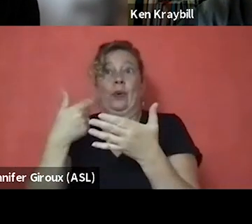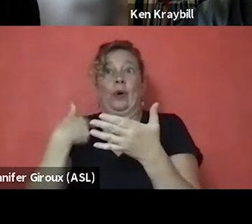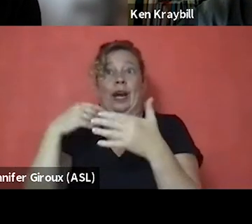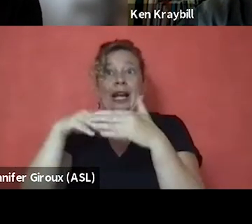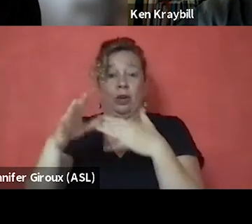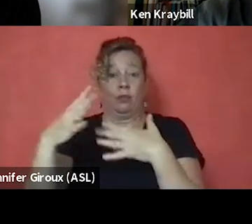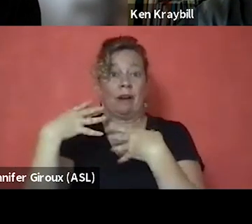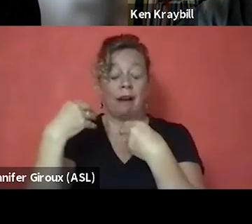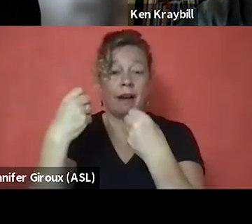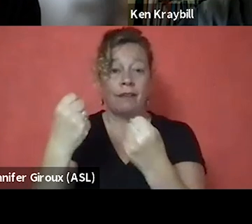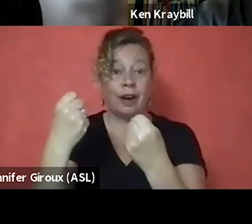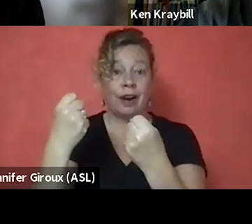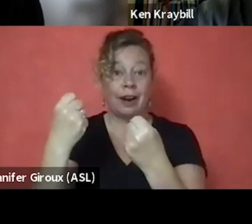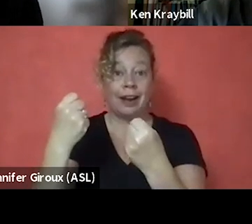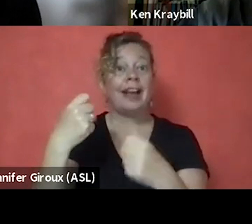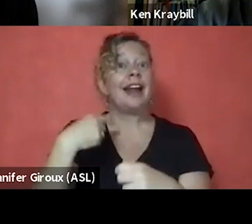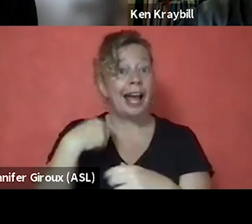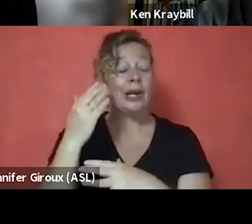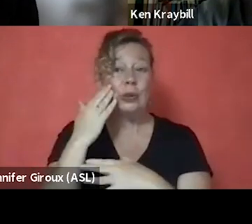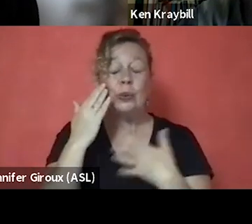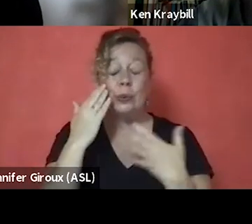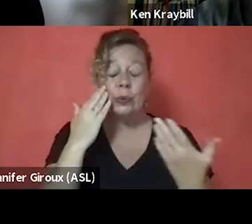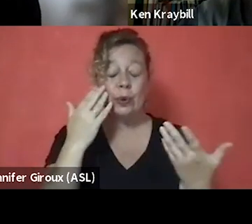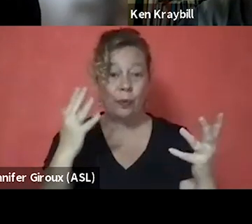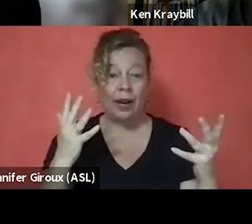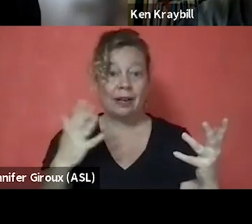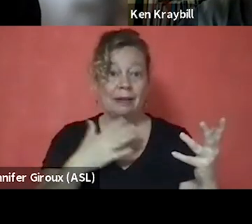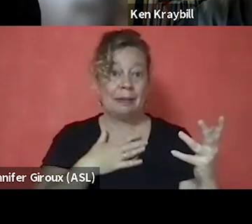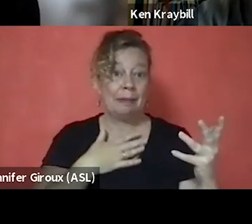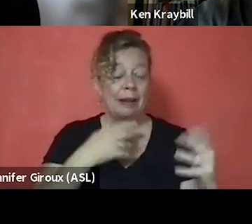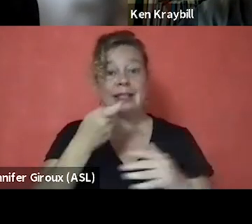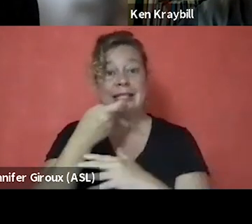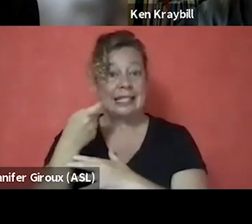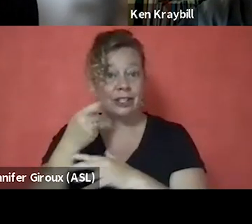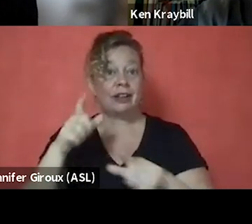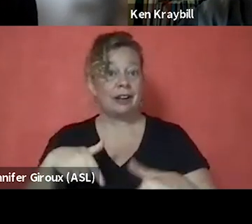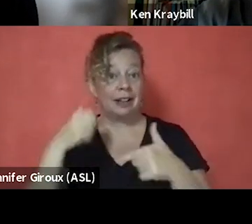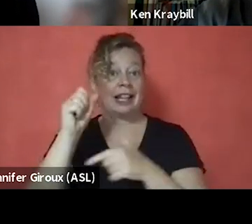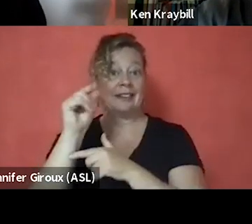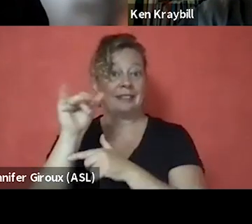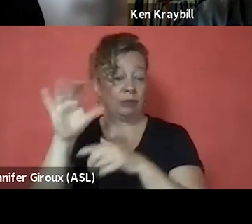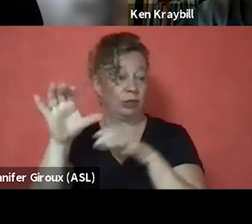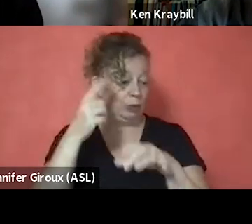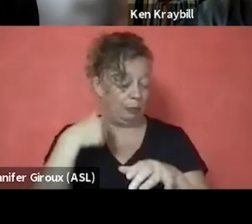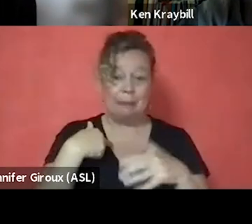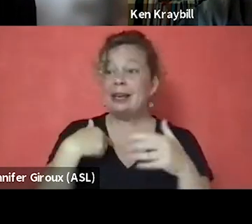And I knew what my addiction lifestyle was doing to me and everybody around me.